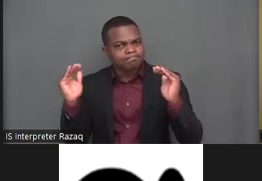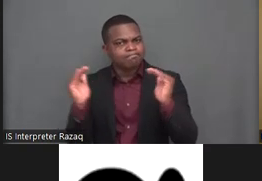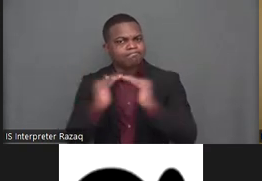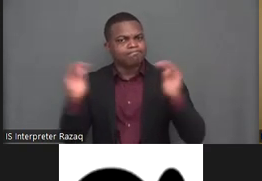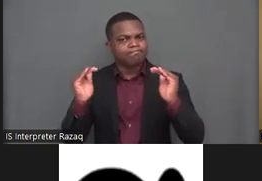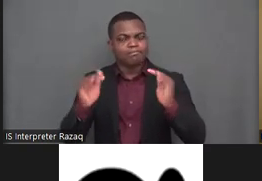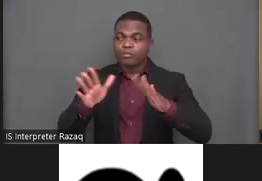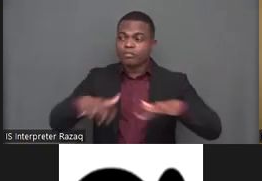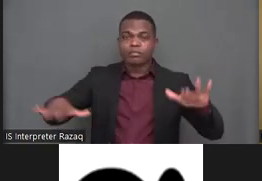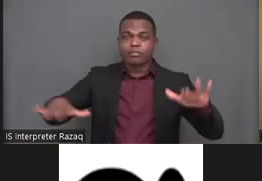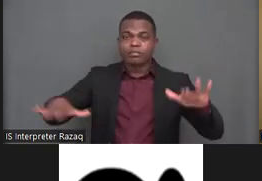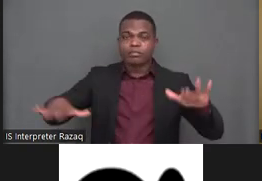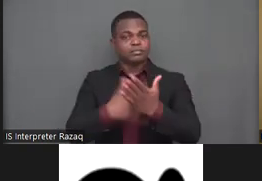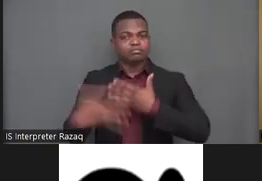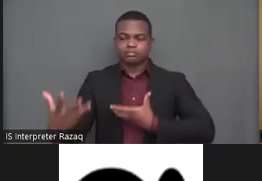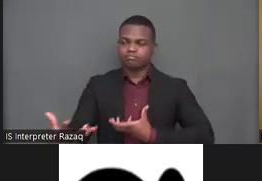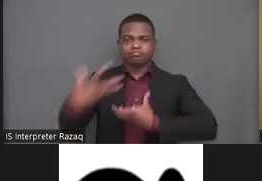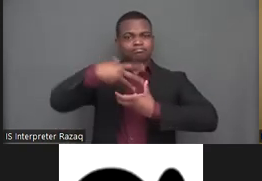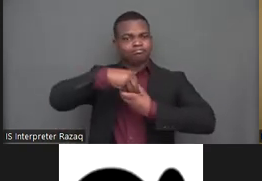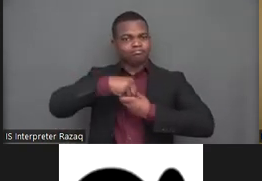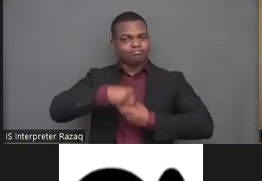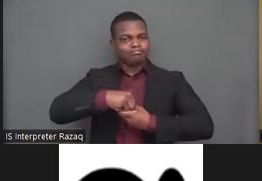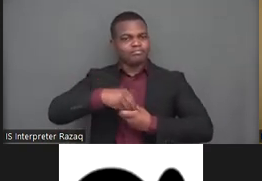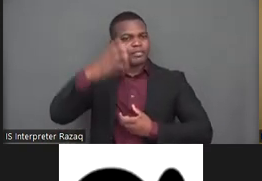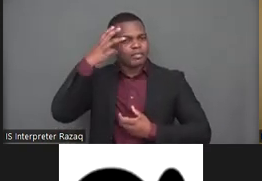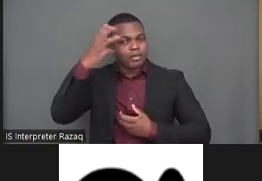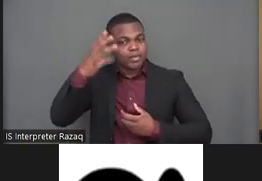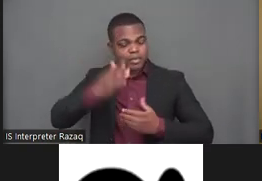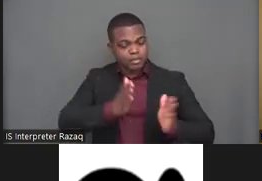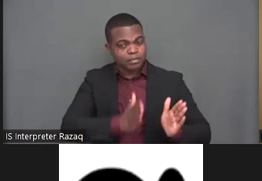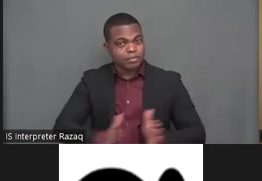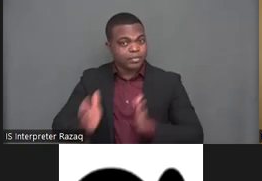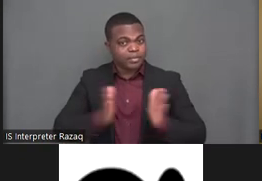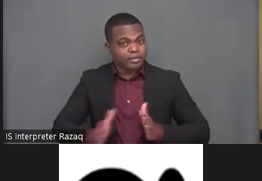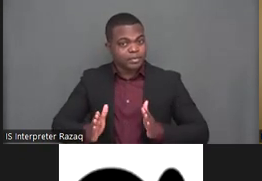knowledge and expertise of persons with disabilities and their representative organization